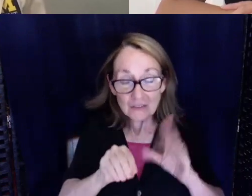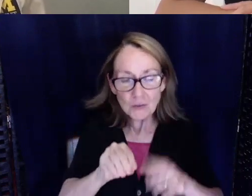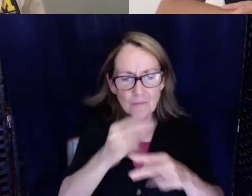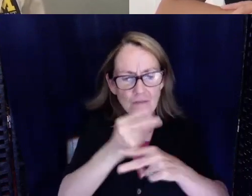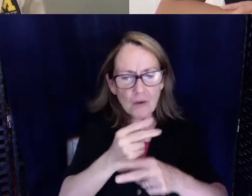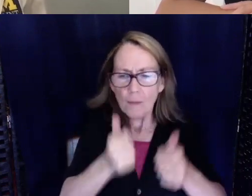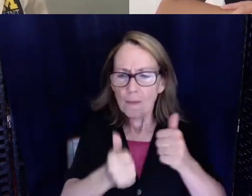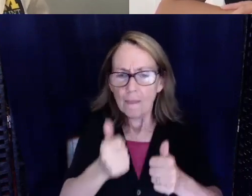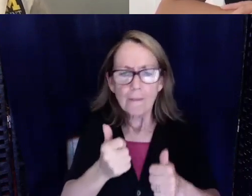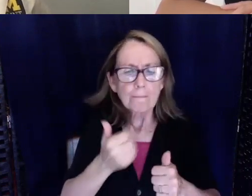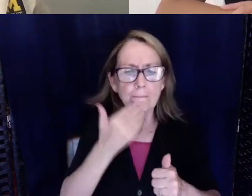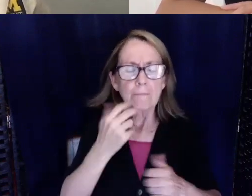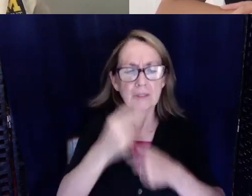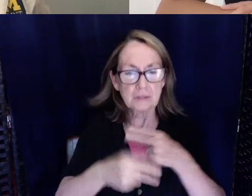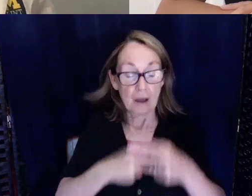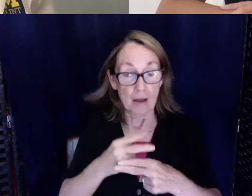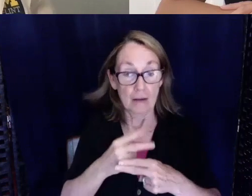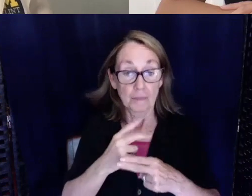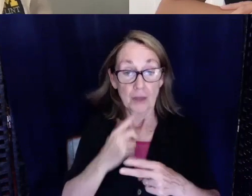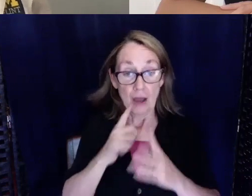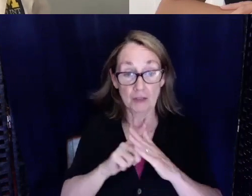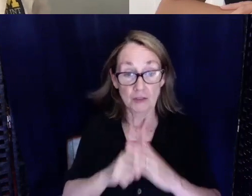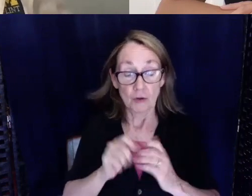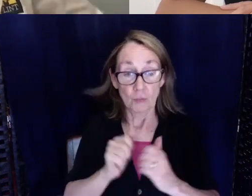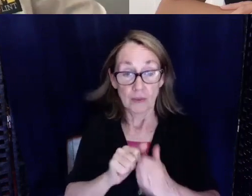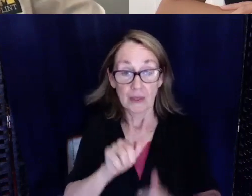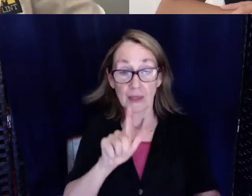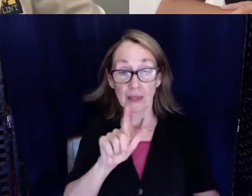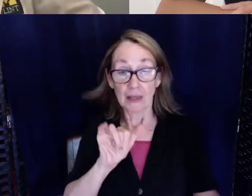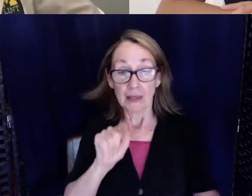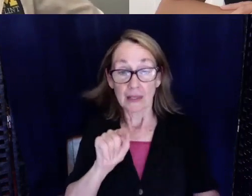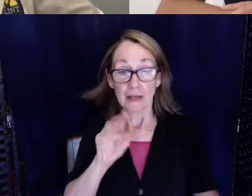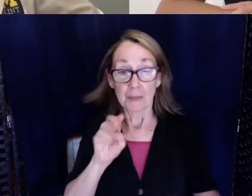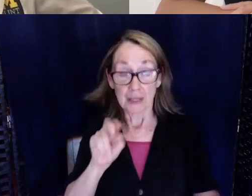you. I started with a Littmann stethoscope because